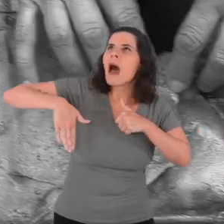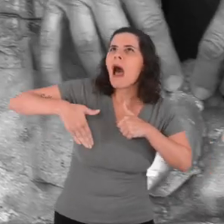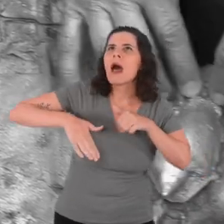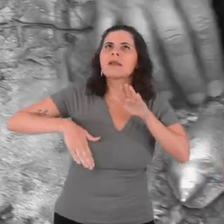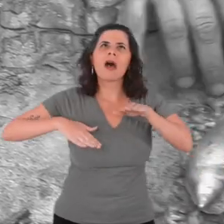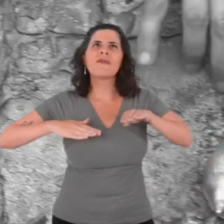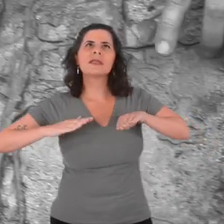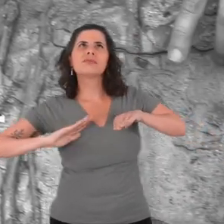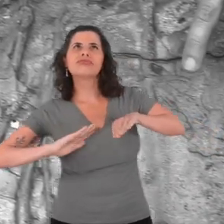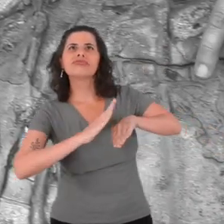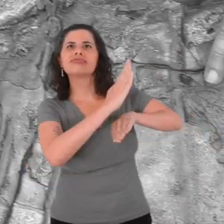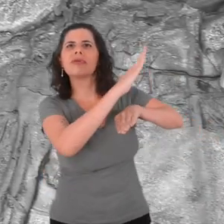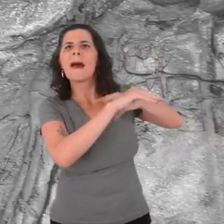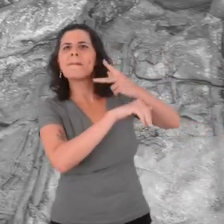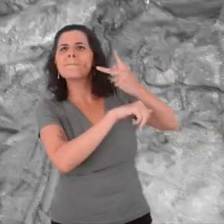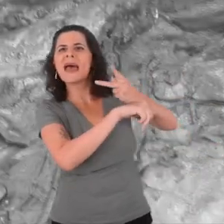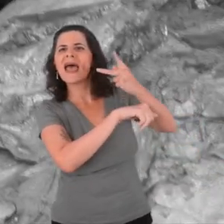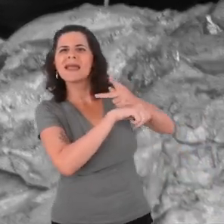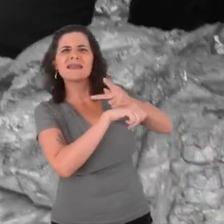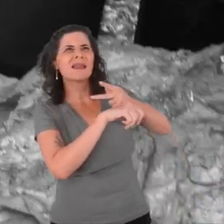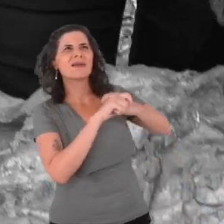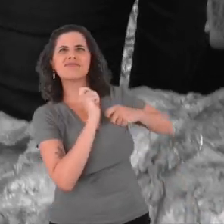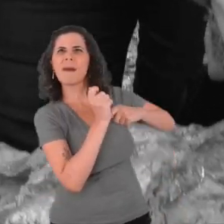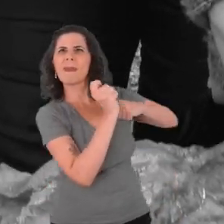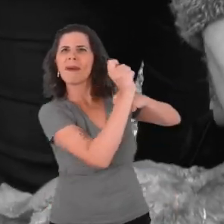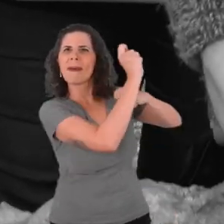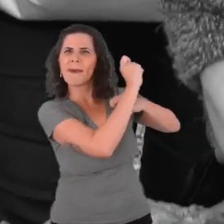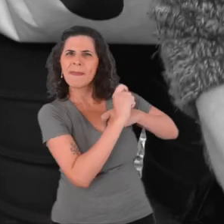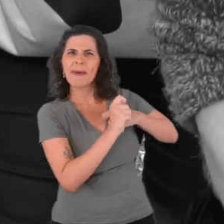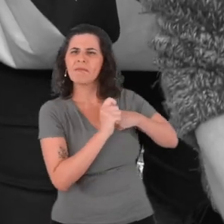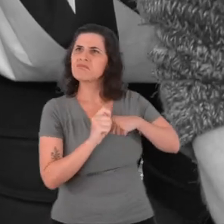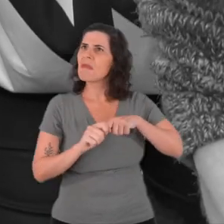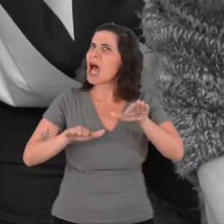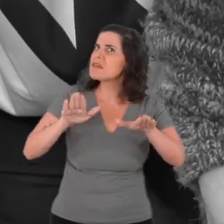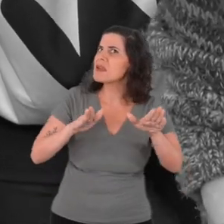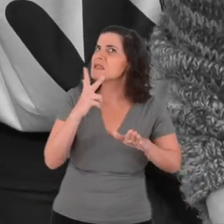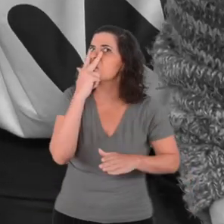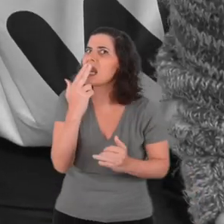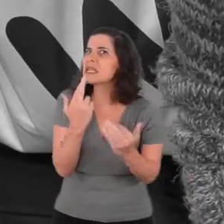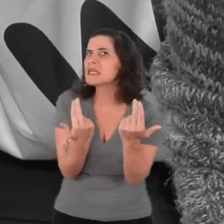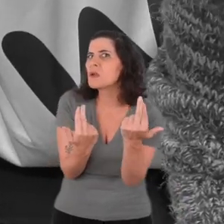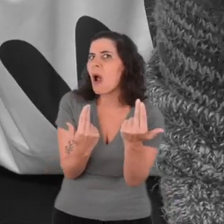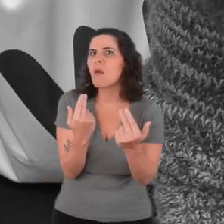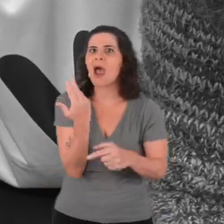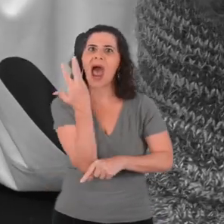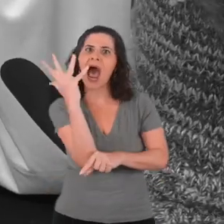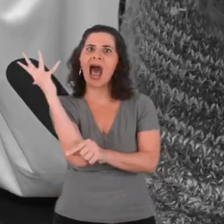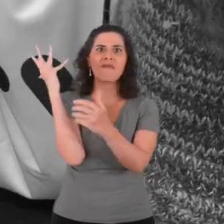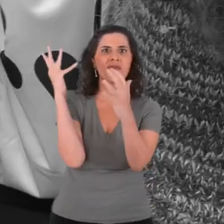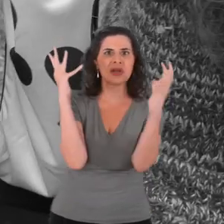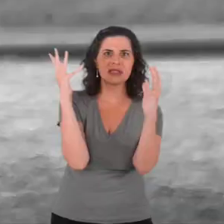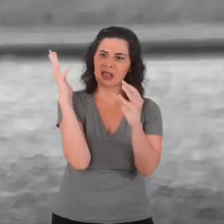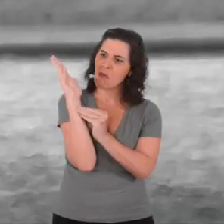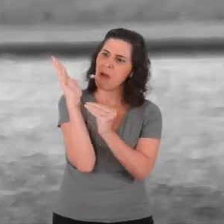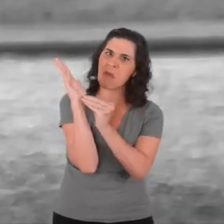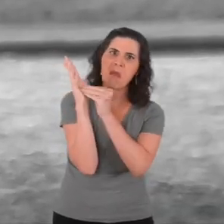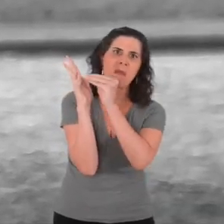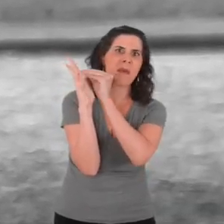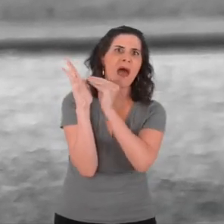At the same time, it seems like a tree with different animals, embedded in it.